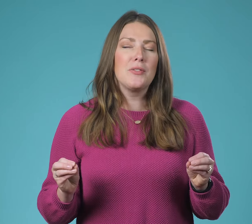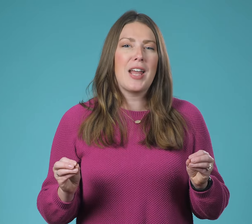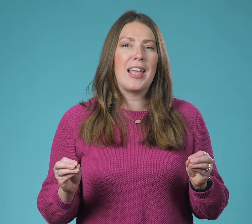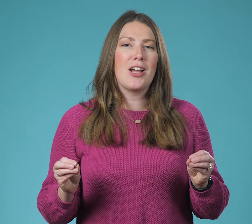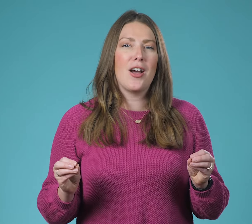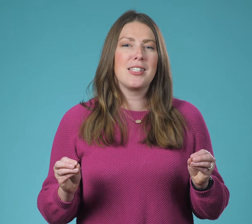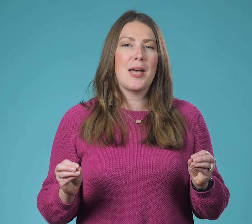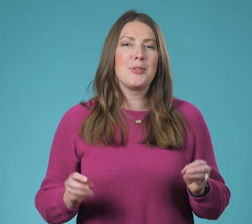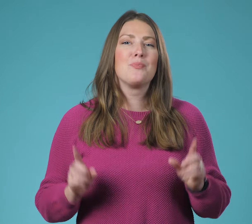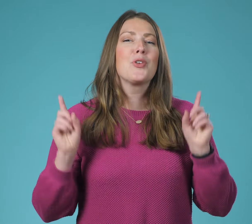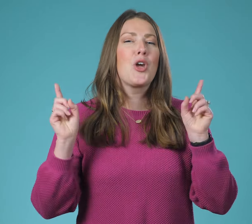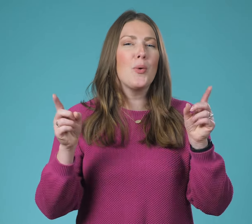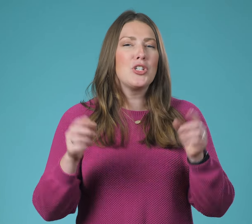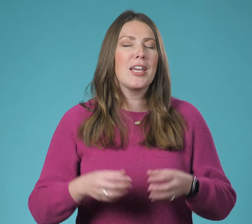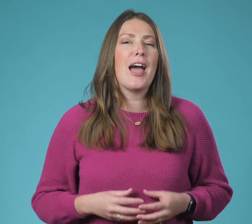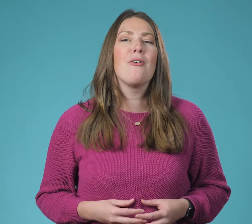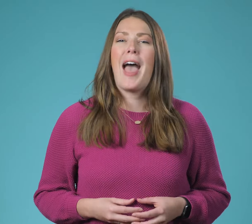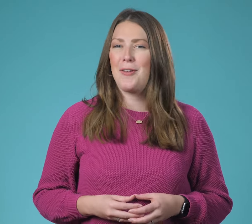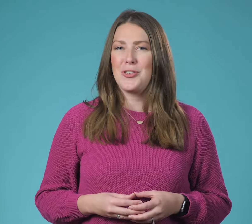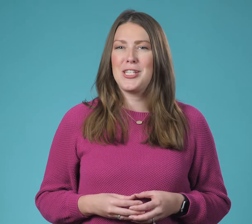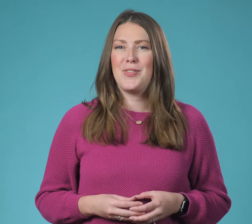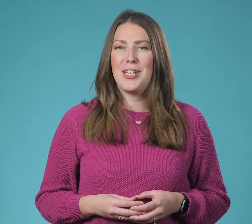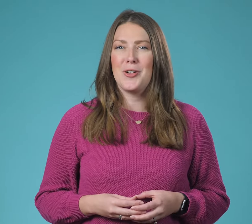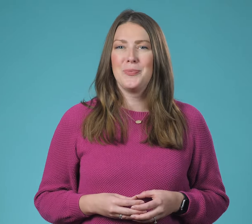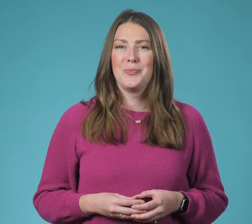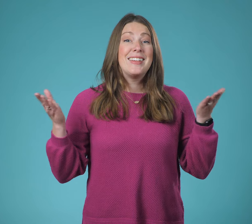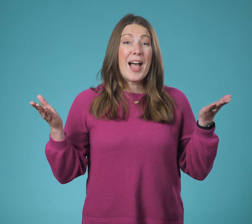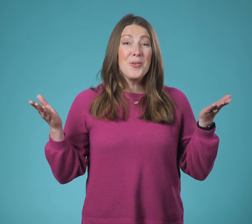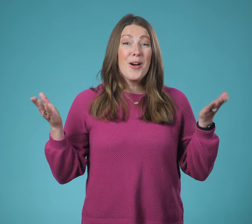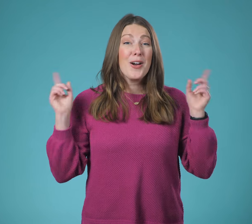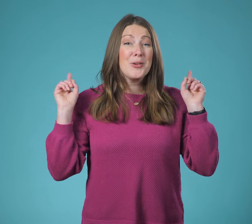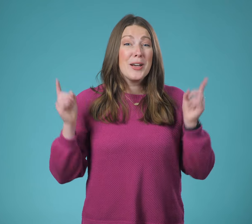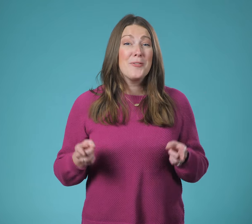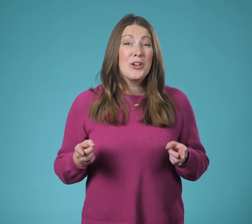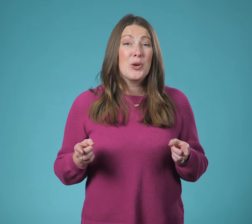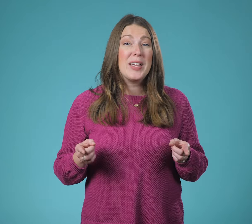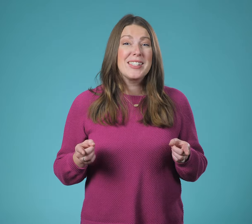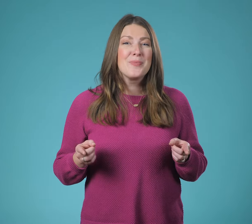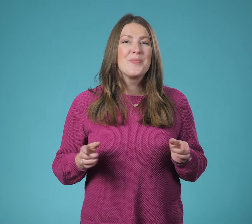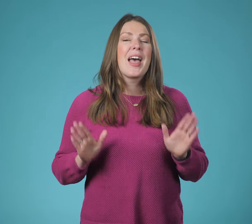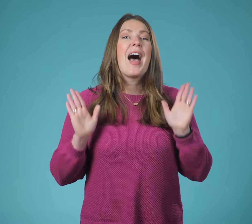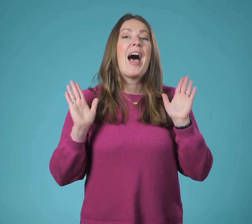of nine concept go and check it out after this video now are you ready for your quiz